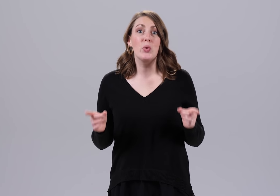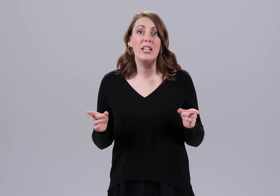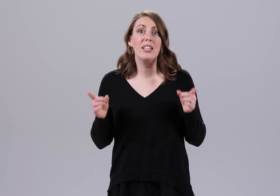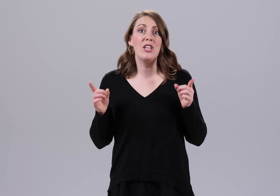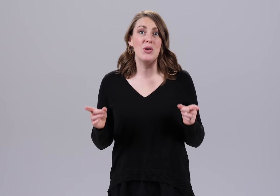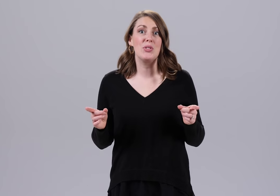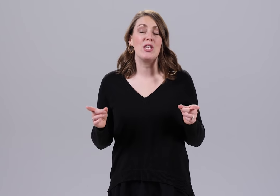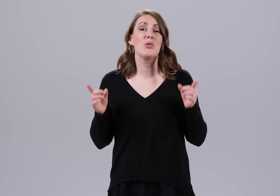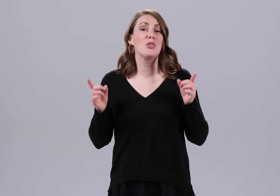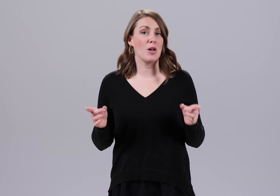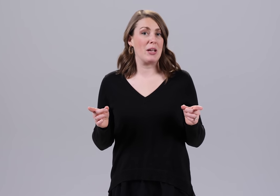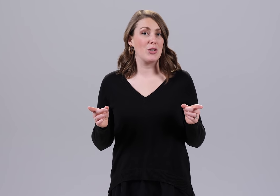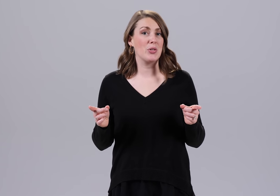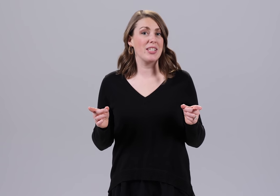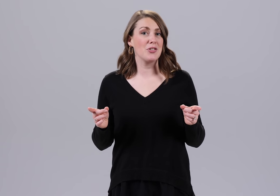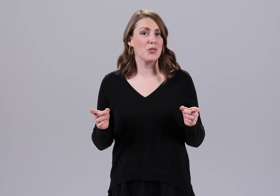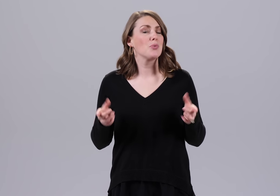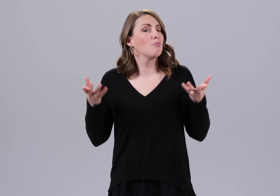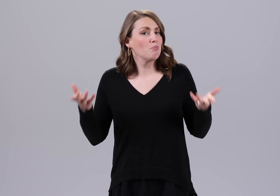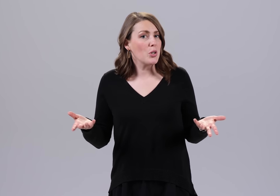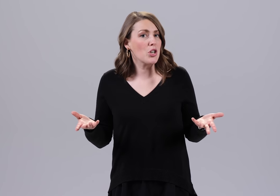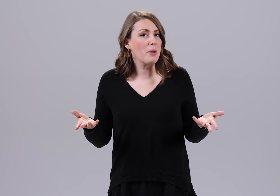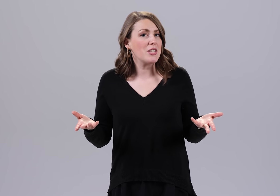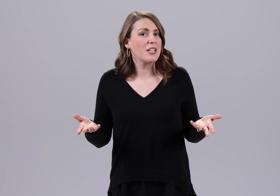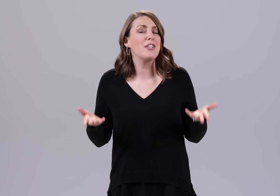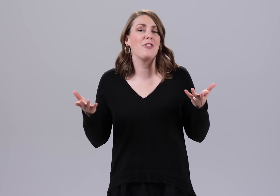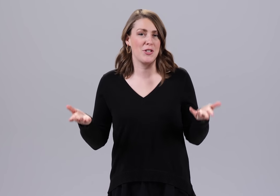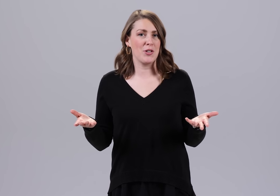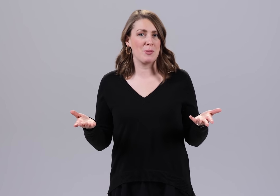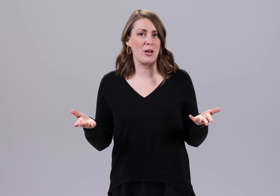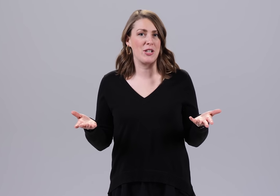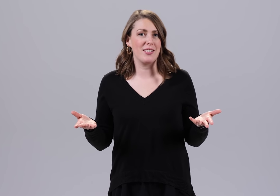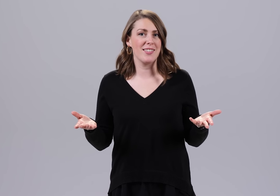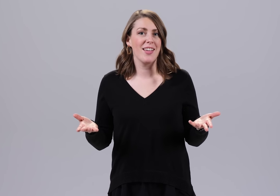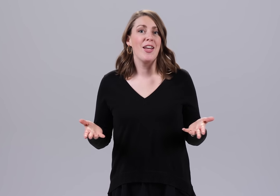really using those non-manual signals, which are basically facial expressions.